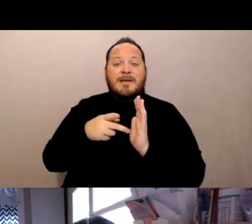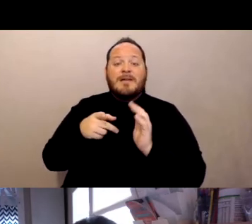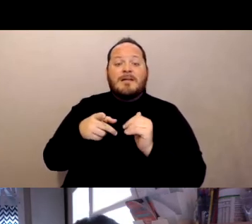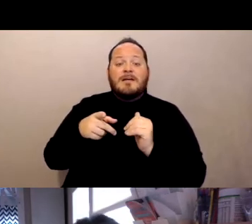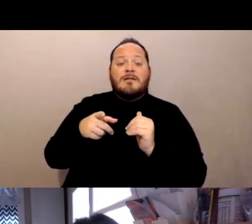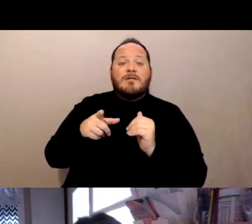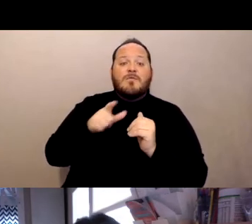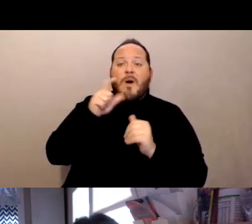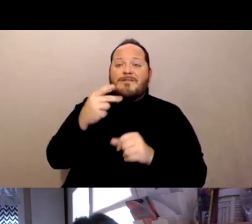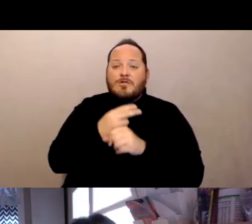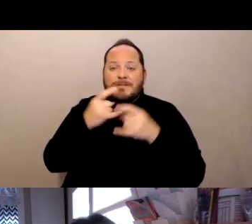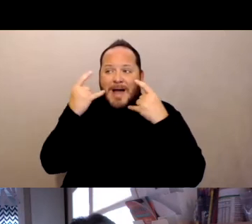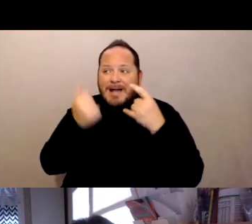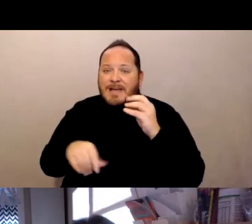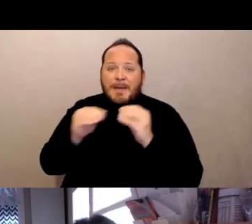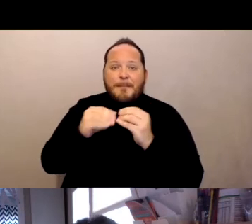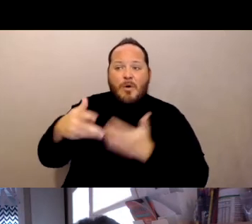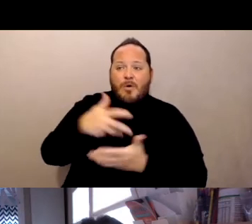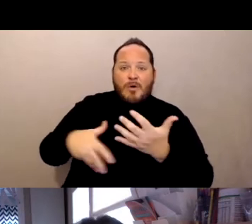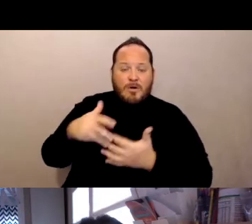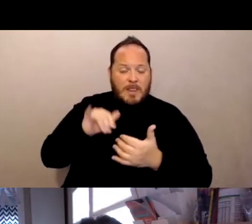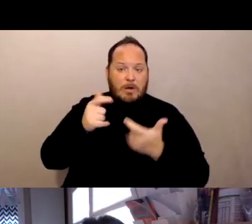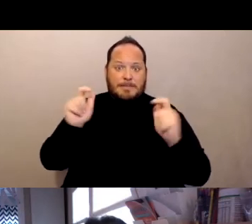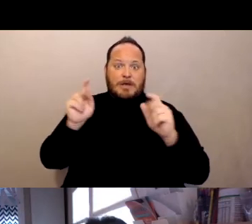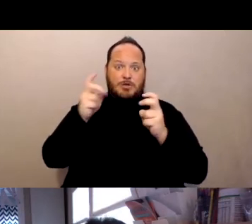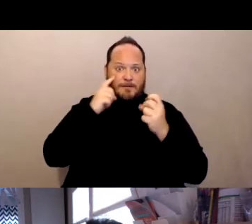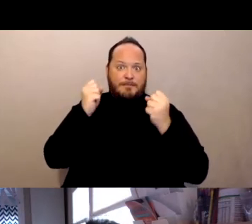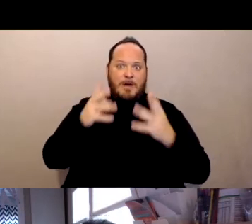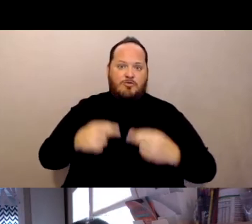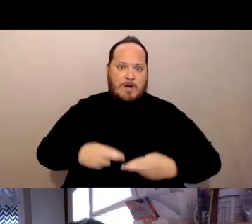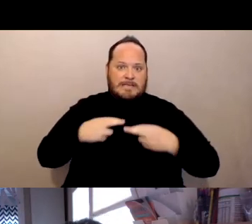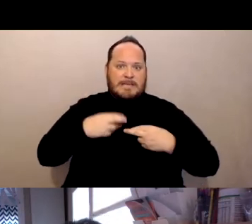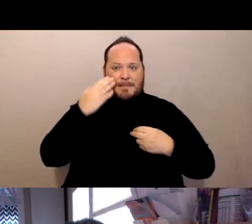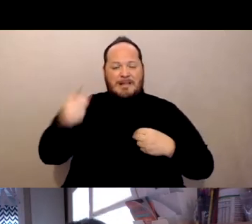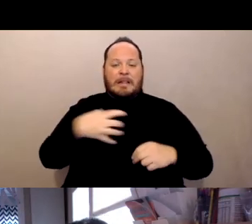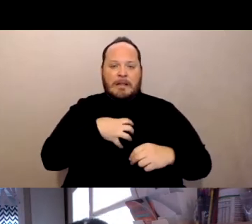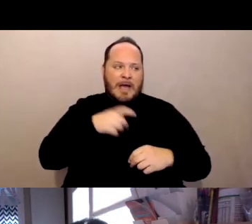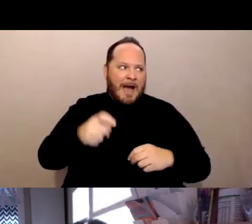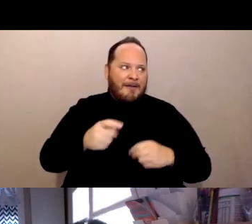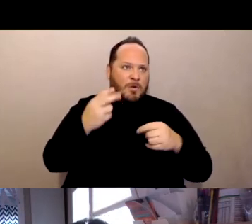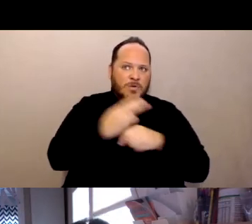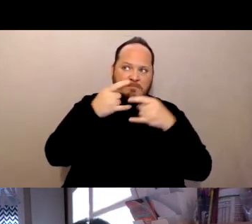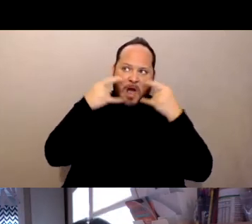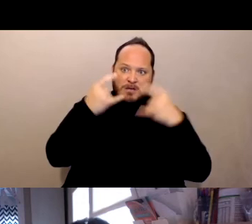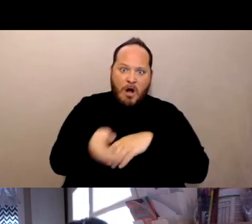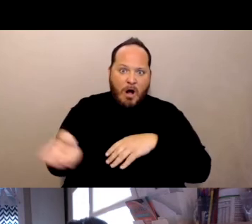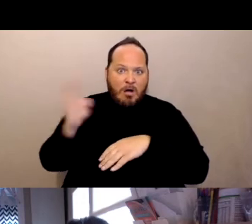So this was a big issue for a lot of residents. So you say, we're, we have to wear masks all day long unless we stay in our bed.